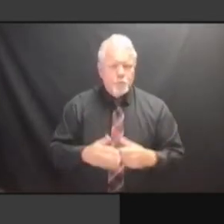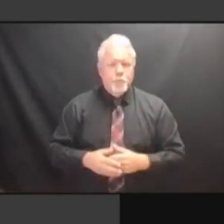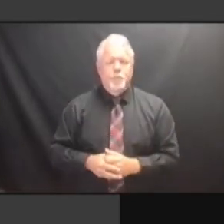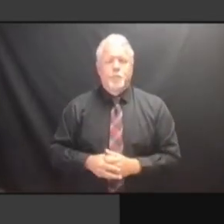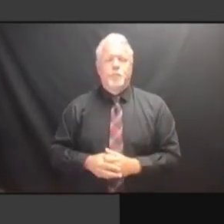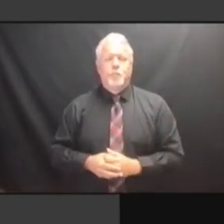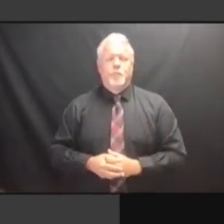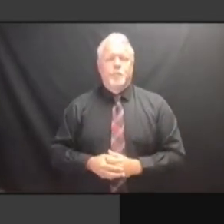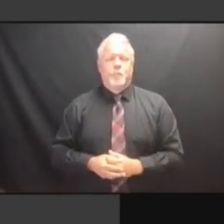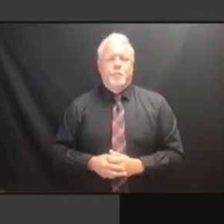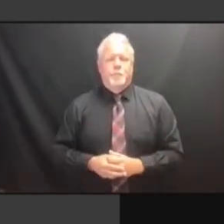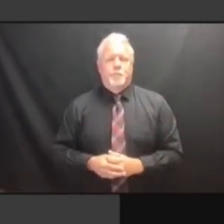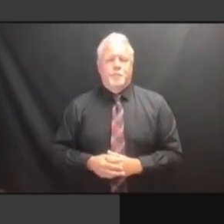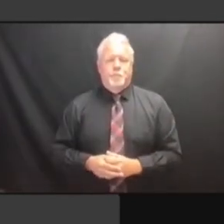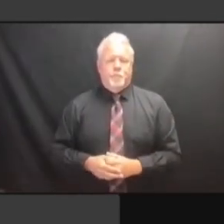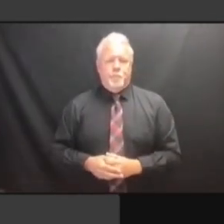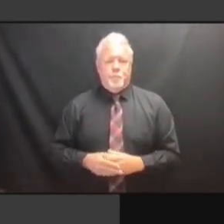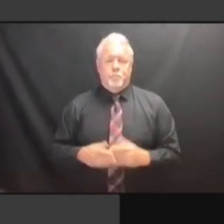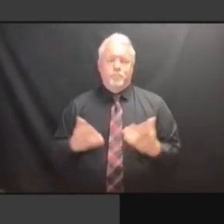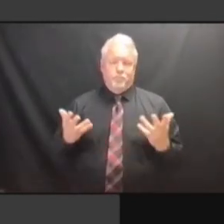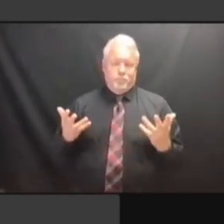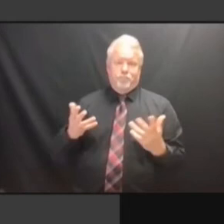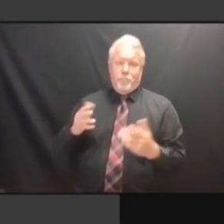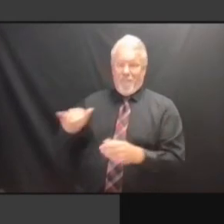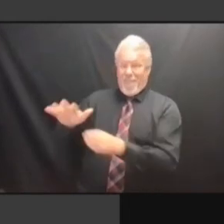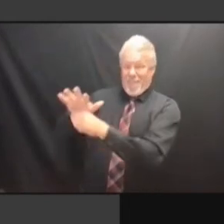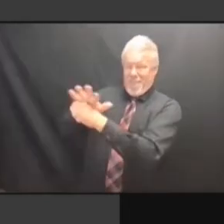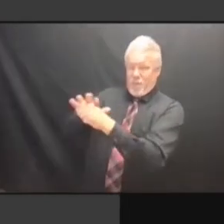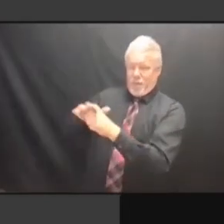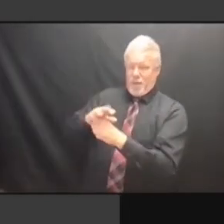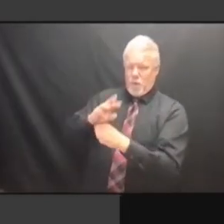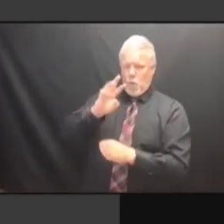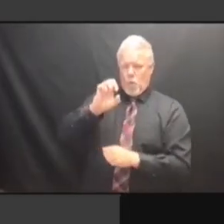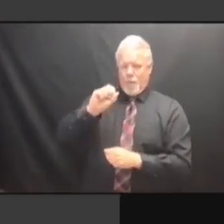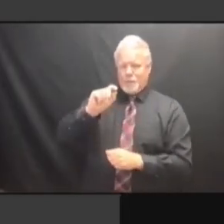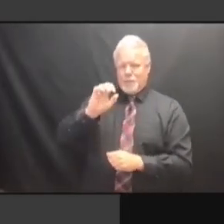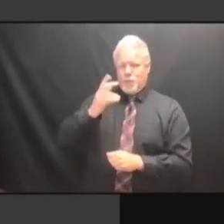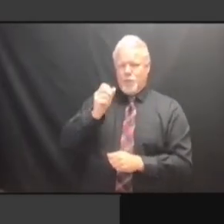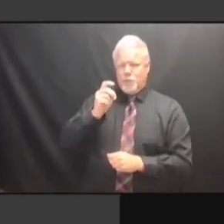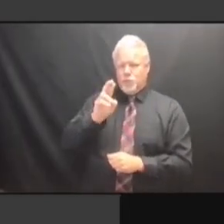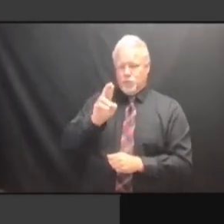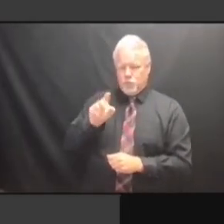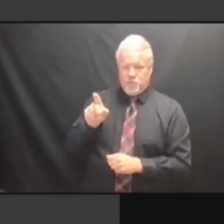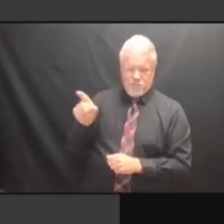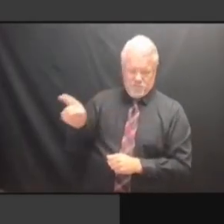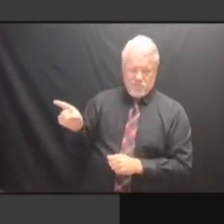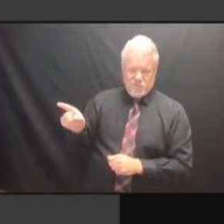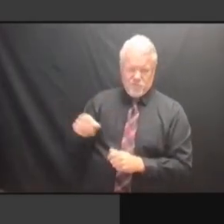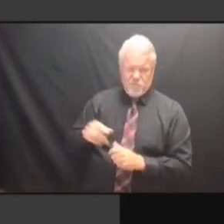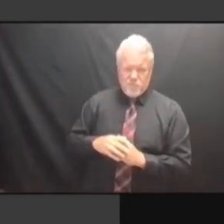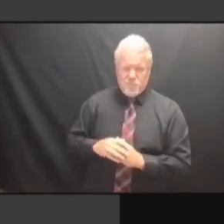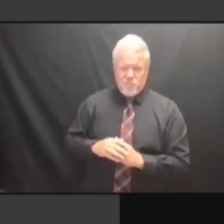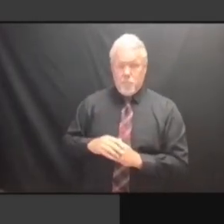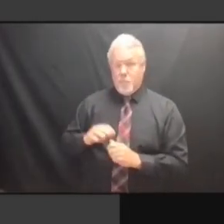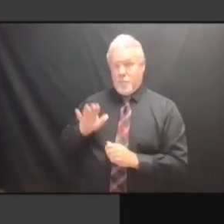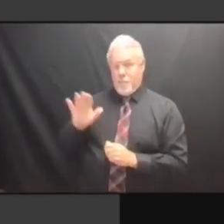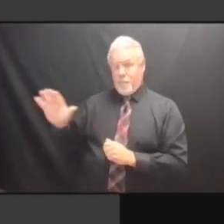WELL, WITH RESPECT TO WESTCHESTER SPECIFICALLY, IS WESTCHESTER SPECIFICALLY, IS WESTCHESTER SPECIFICALLY, IS THAT WESTCHESTER SPECIFICALLY, IS THAT I WESTCHESTER SPECIFICALLY, IS THAT I PERSONALLY WESTCHESTER SPECIFICALLY, IS THAT I PERSONALLY REJECT WESTCHESTER SPECIFICALLY, IS THAT I PERSONALLY REJECT THE THAT I PERSONALLY REJECT THE THAT I PERSONALLY REJECT THE REPORT THAT I PERSONALLY REJECT THE REPORT AS THAT I PERSONALLY REJECT THE REPORT AS INADEQUATE, THAT I PERSONALLY REJECT THE REPORT AS INADEQUATE, THAT THAT I PERSONALLY REJECT THE REPORT AS INADEQUATE, THAT IT REPORT AS INADEQUATE, THAT IT REPORT AS INADEQUATE, THAT IT JUST REPORT AS INADEQUATE, THAT IT JUST DOES REPORT AS INADEQUATE, THAT IT JUST DOES NOT REPORT AS INADEQUATE, THAT IT JUST DOES NOT DEAL